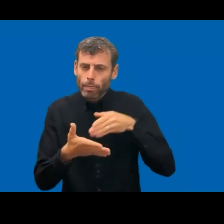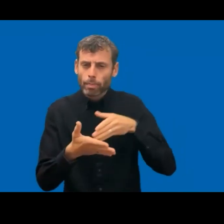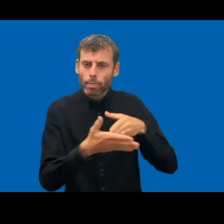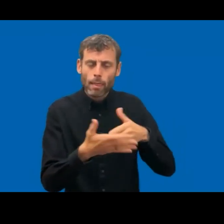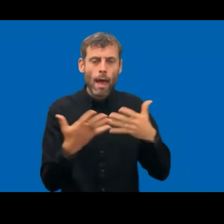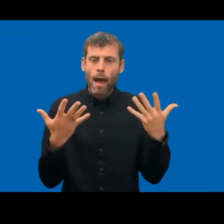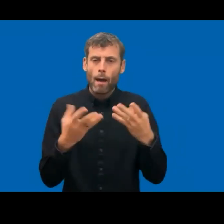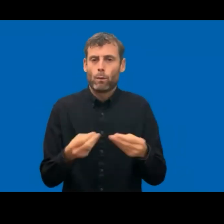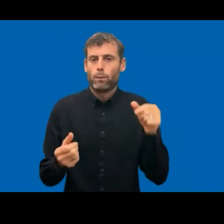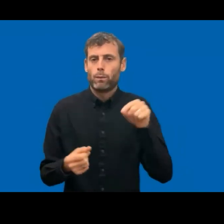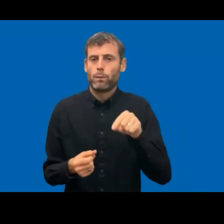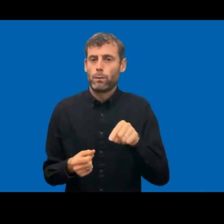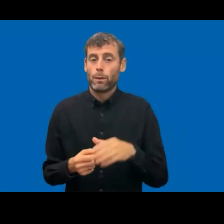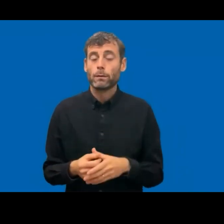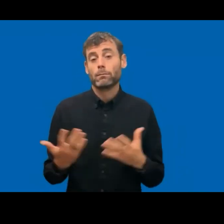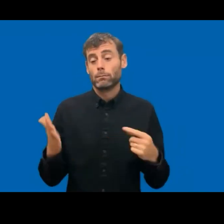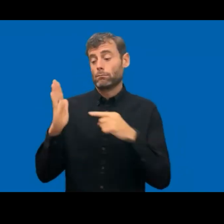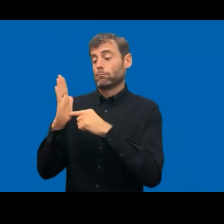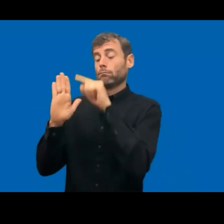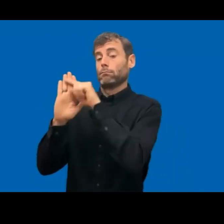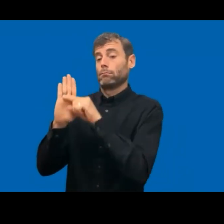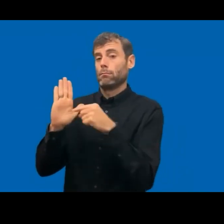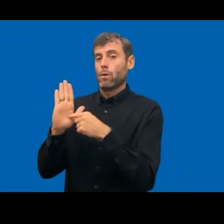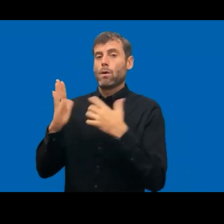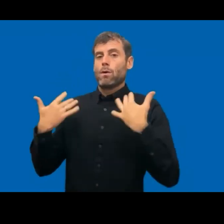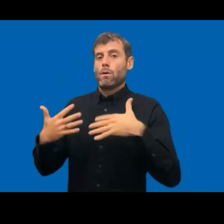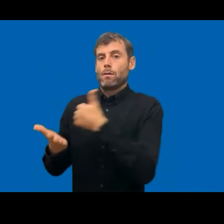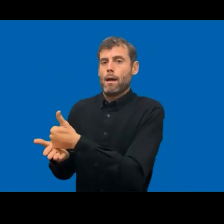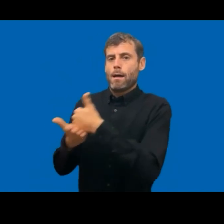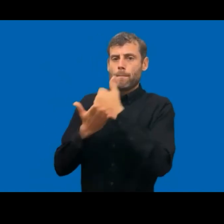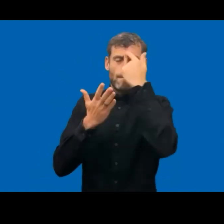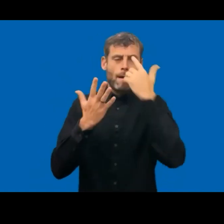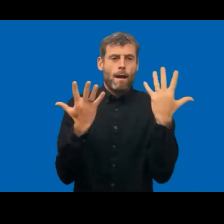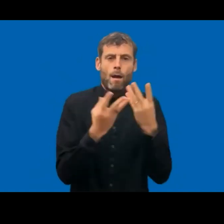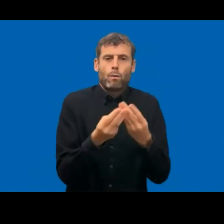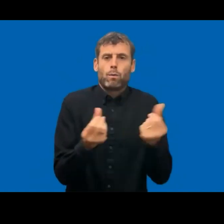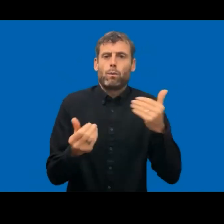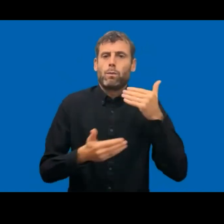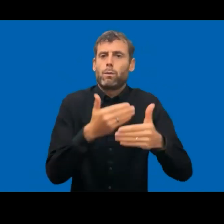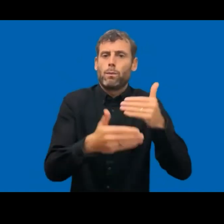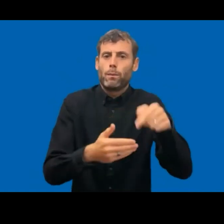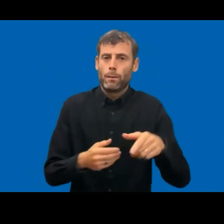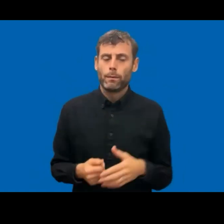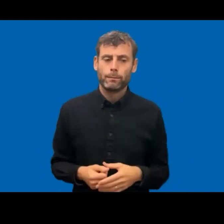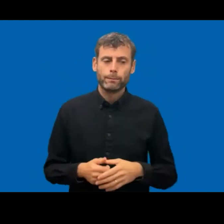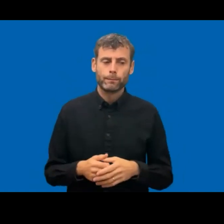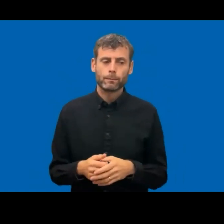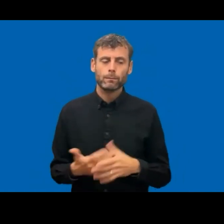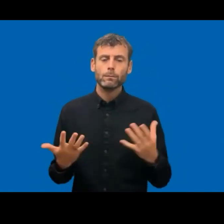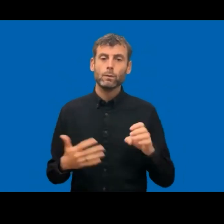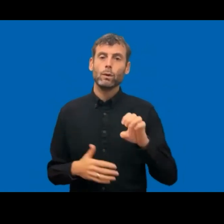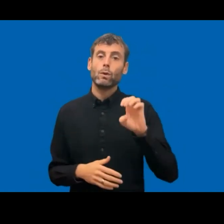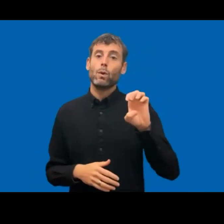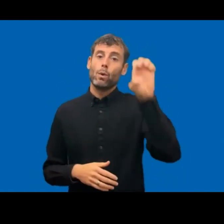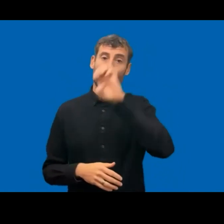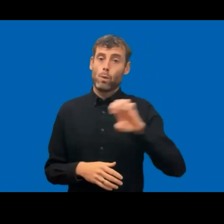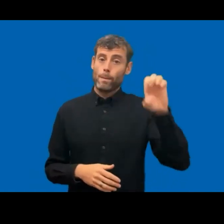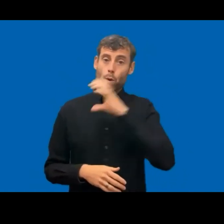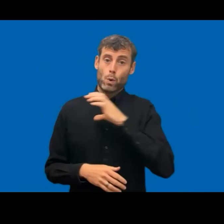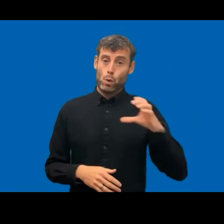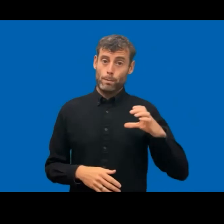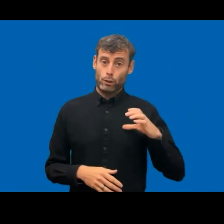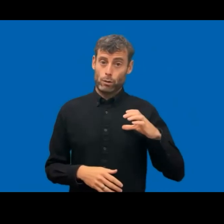So as mentioned, from the EU Commission, it also aligns with the UN sustainability development